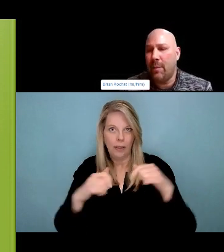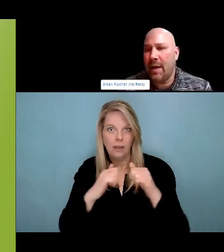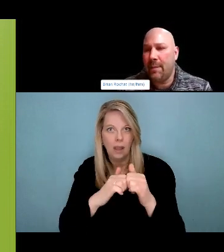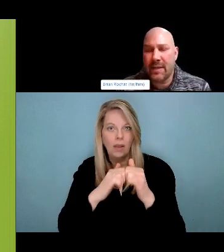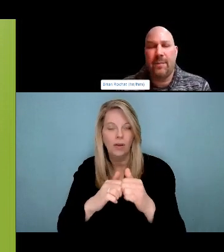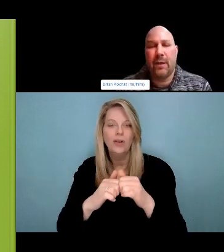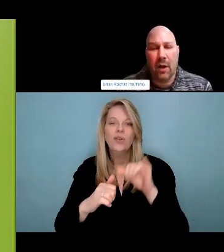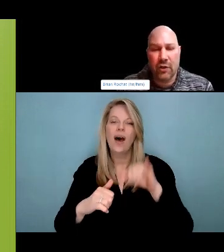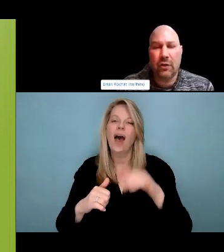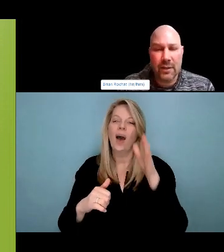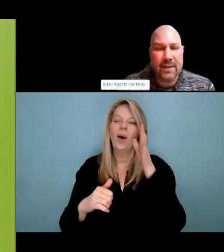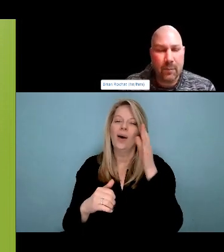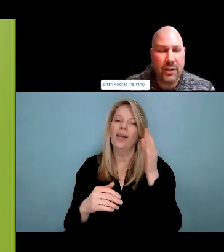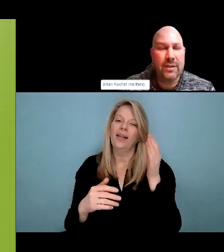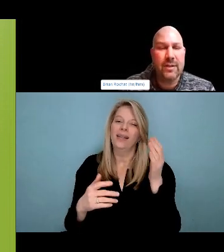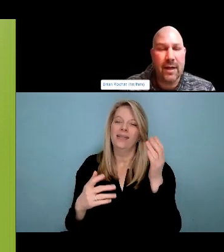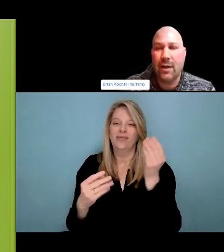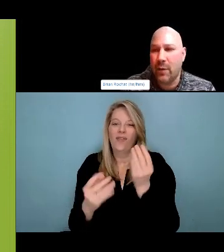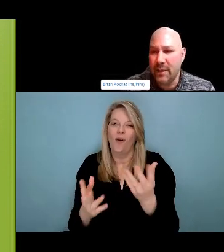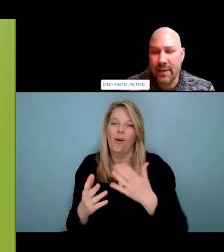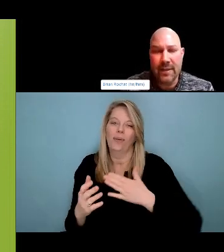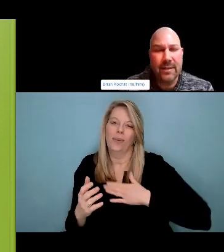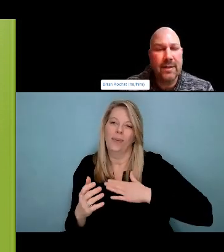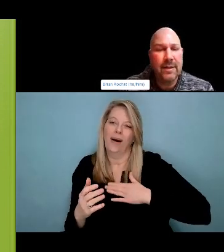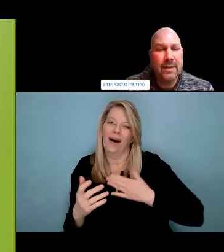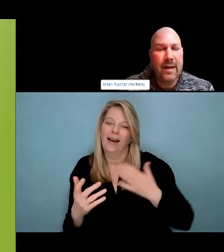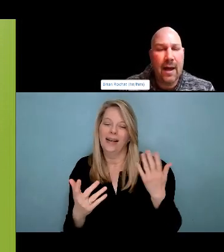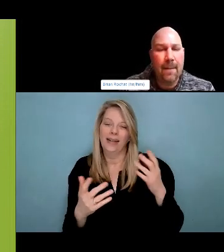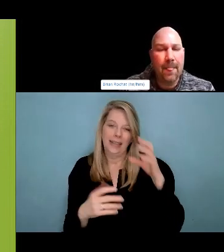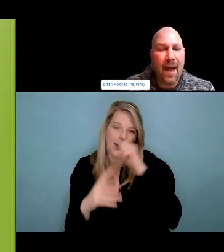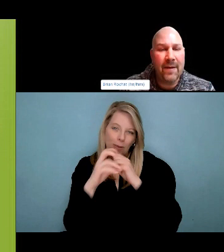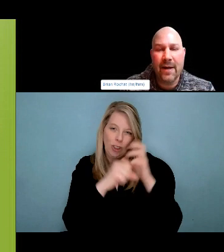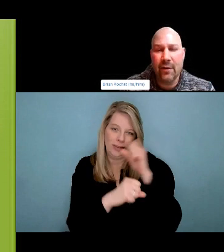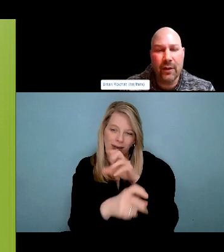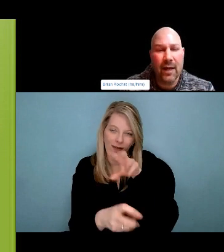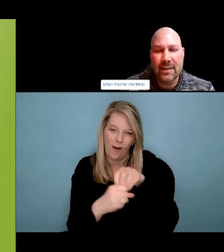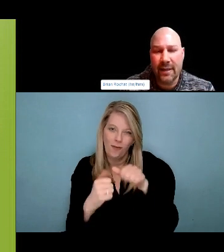So. Which is a beautiful representation of indigenous harm reduction and I don't know